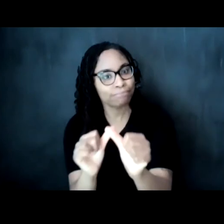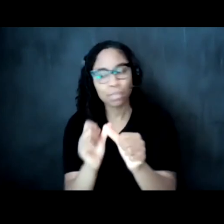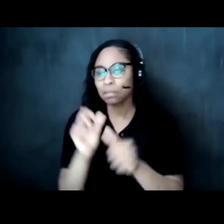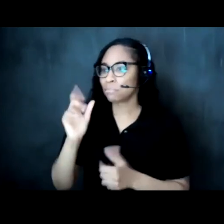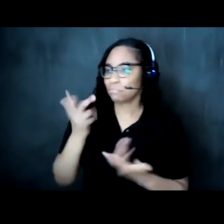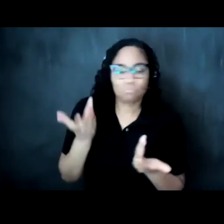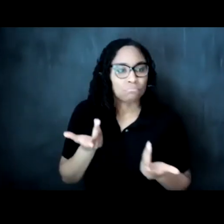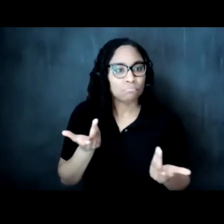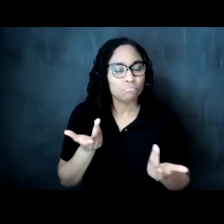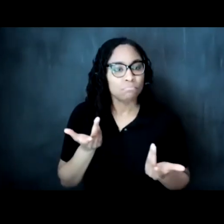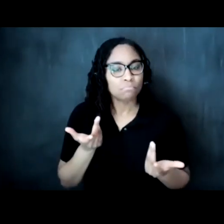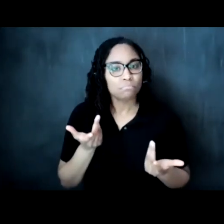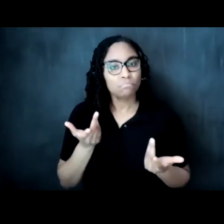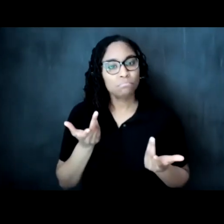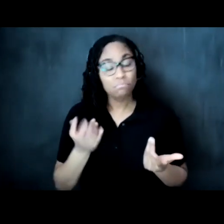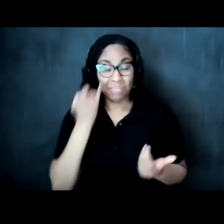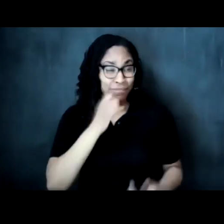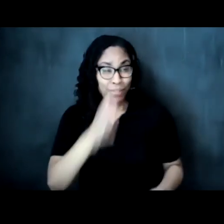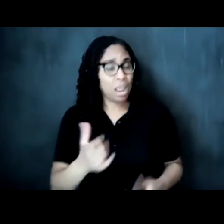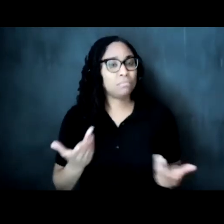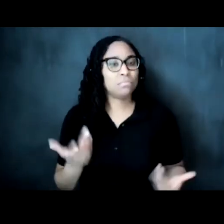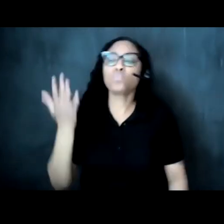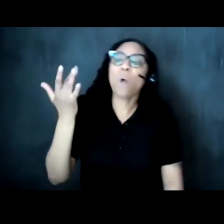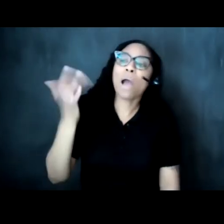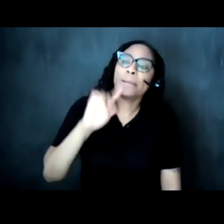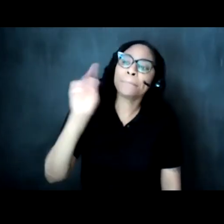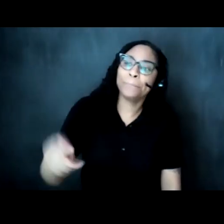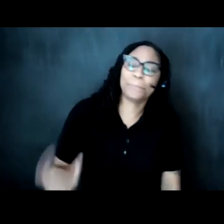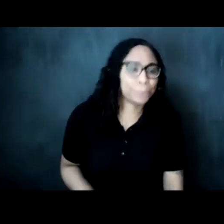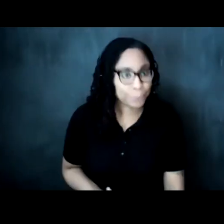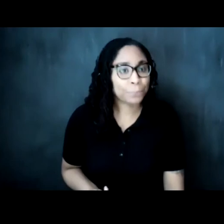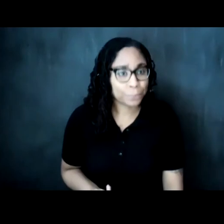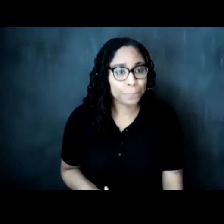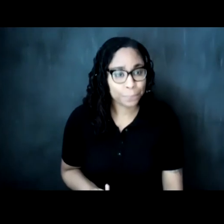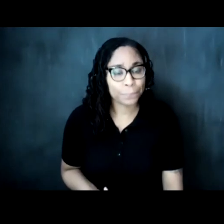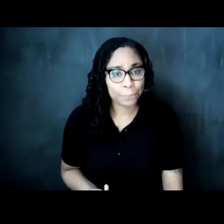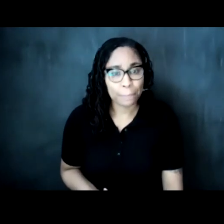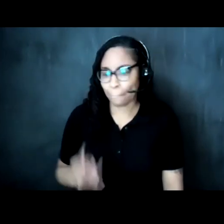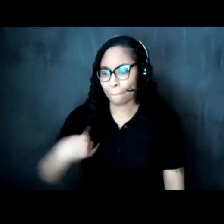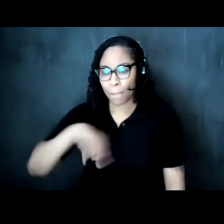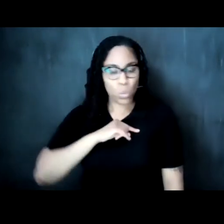and if they're not well well why right why are we not making room for that in effect